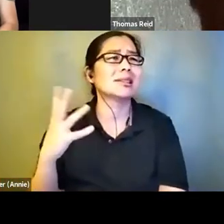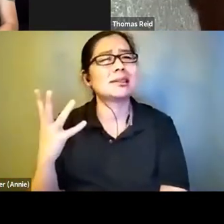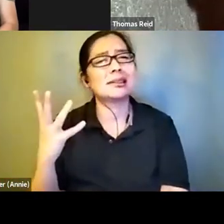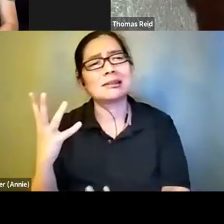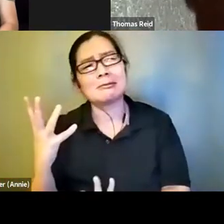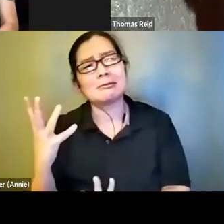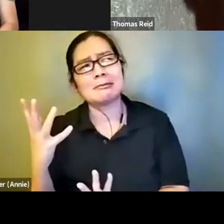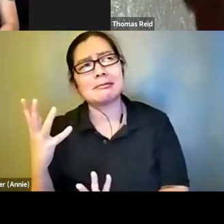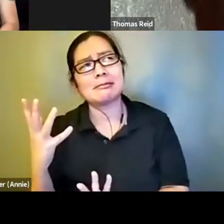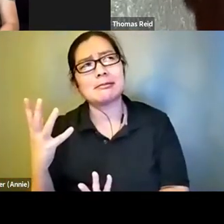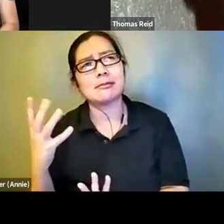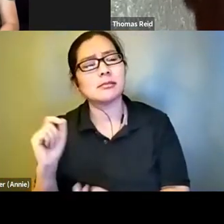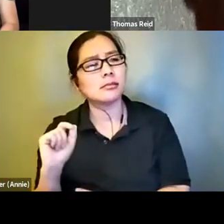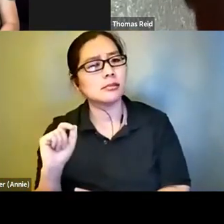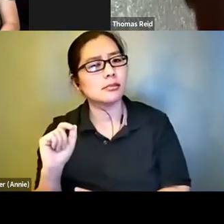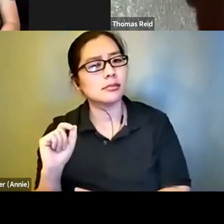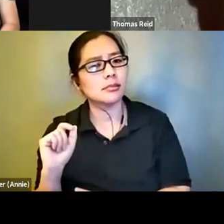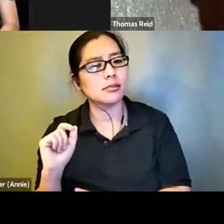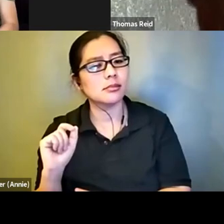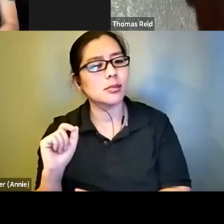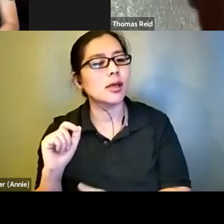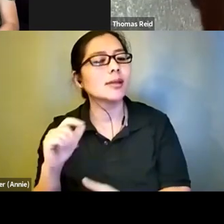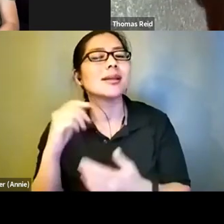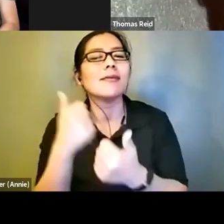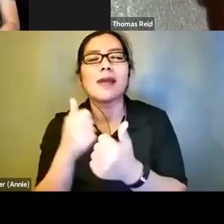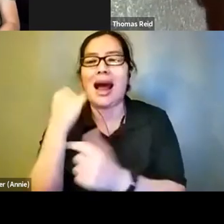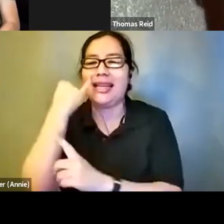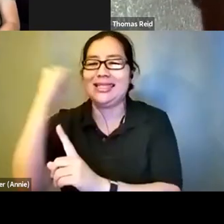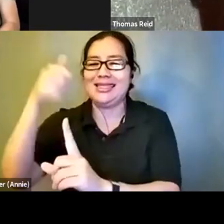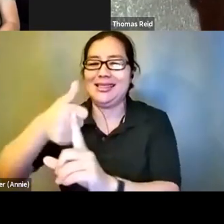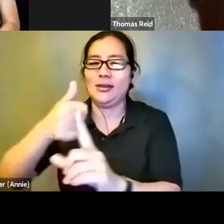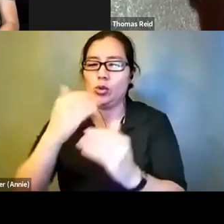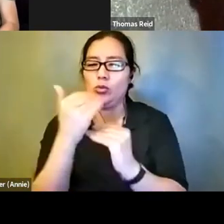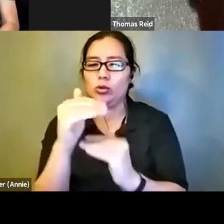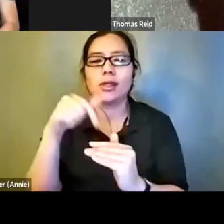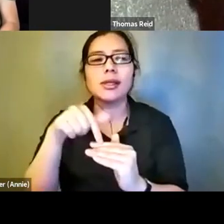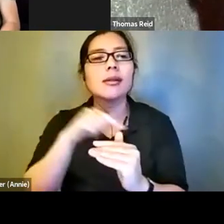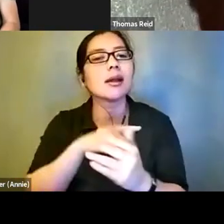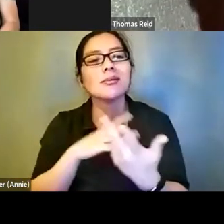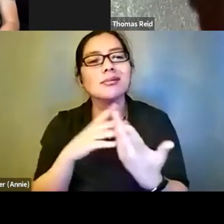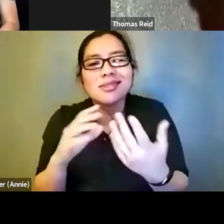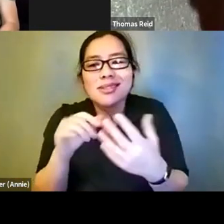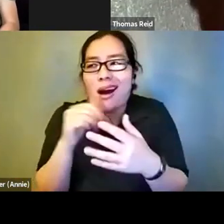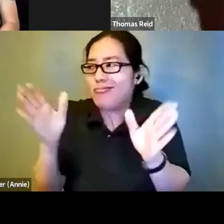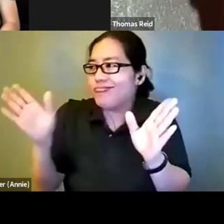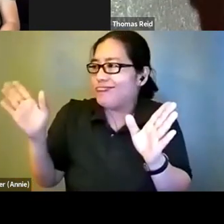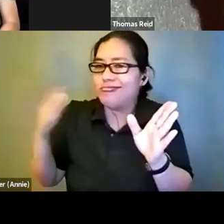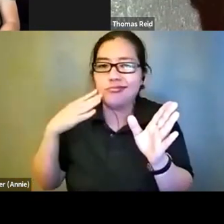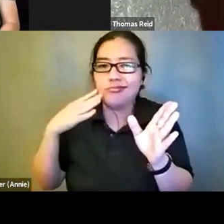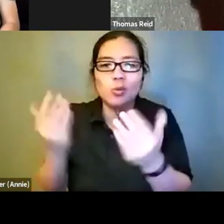to come in. And I think that, you know, my experience, for example, with accessing